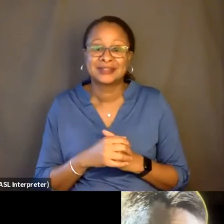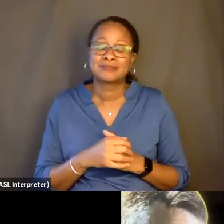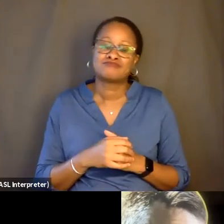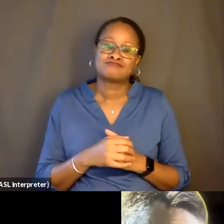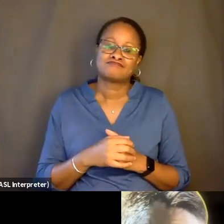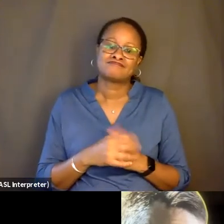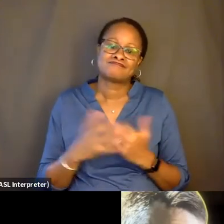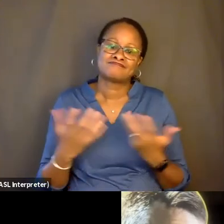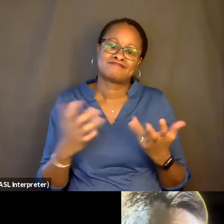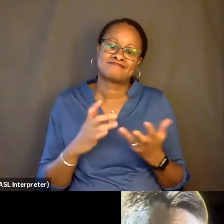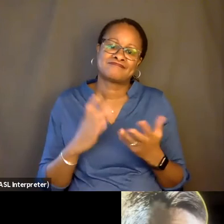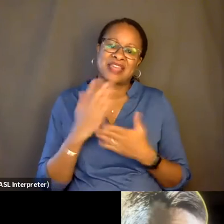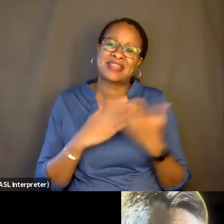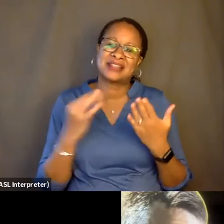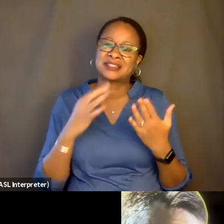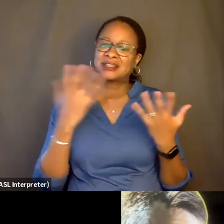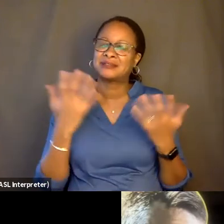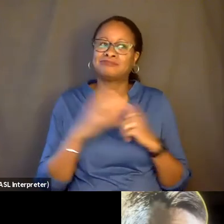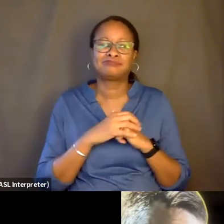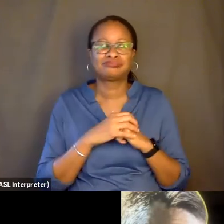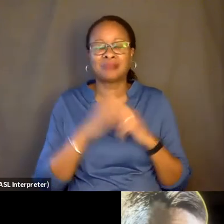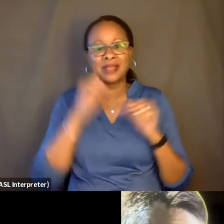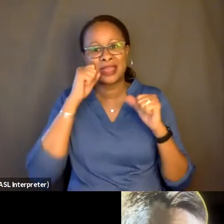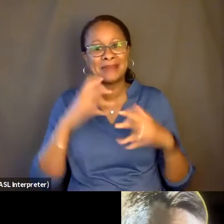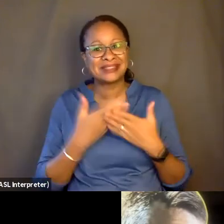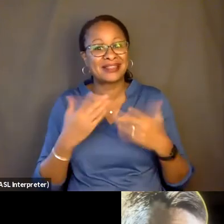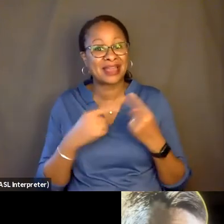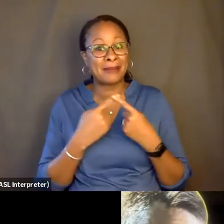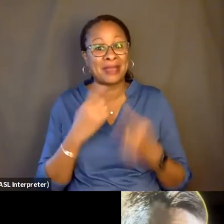is the kind of phenomenal thing about dementia that I'm learning to accept.